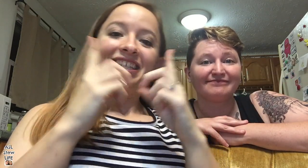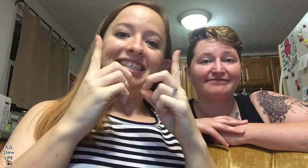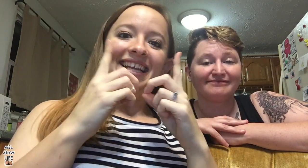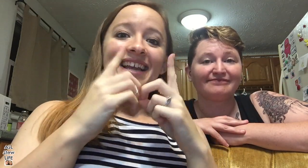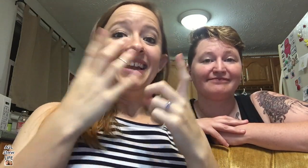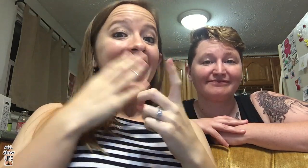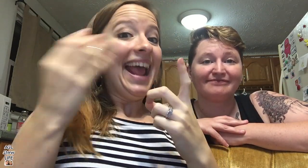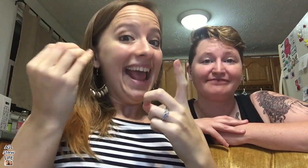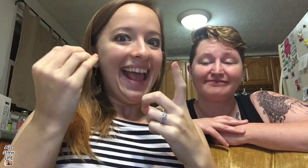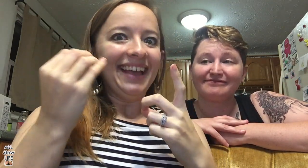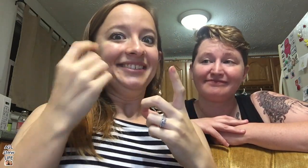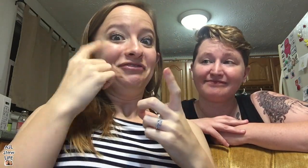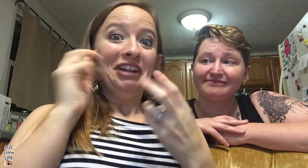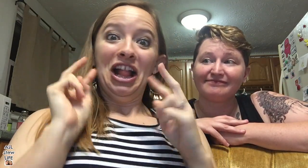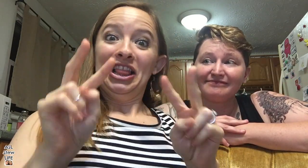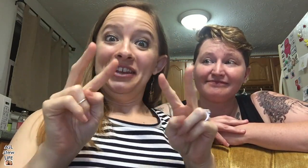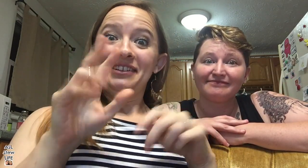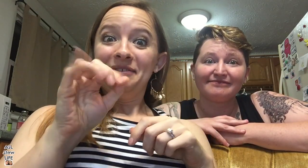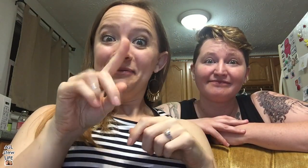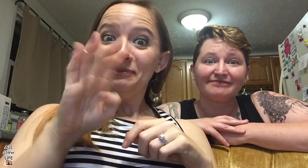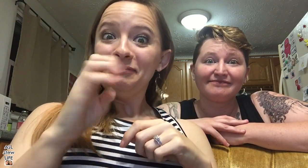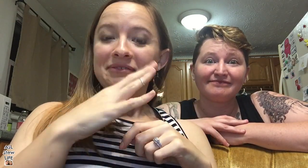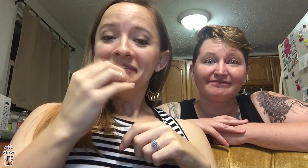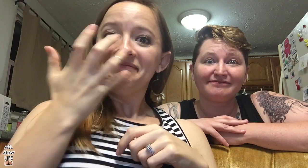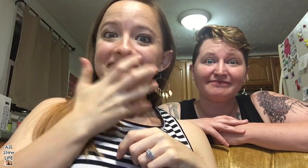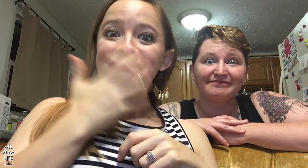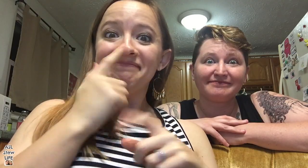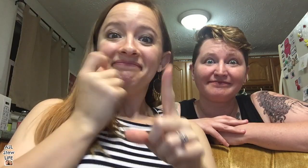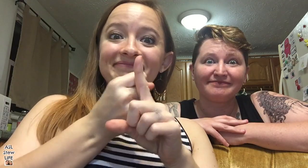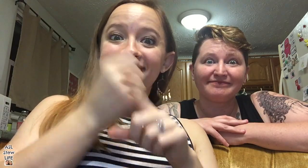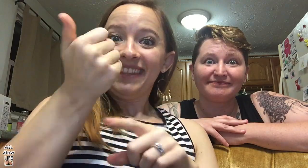and everything... our little dinner date. We just looked on